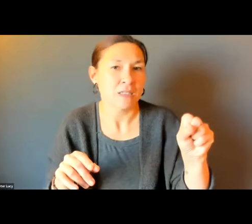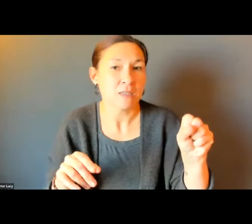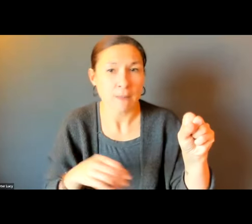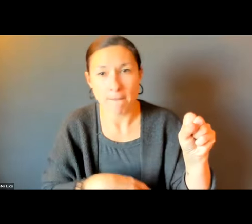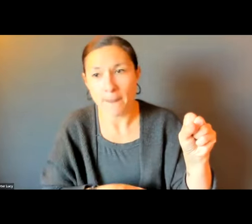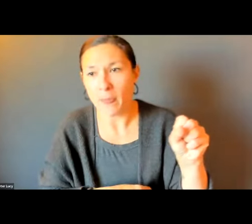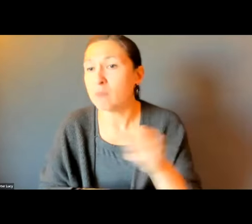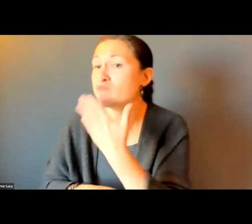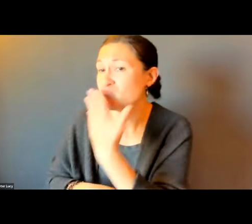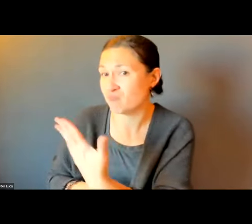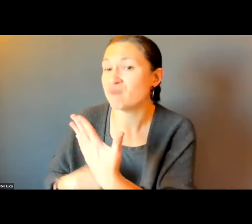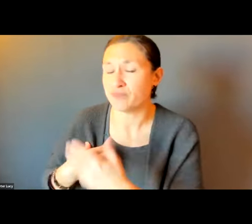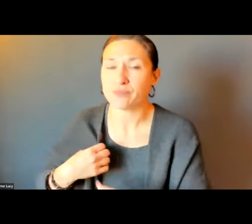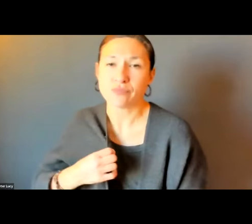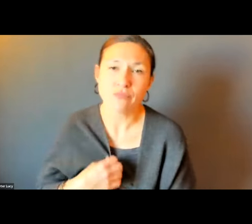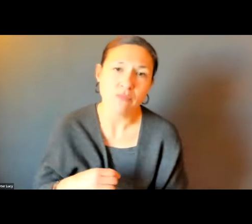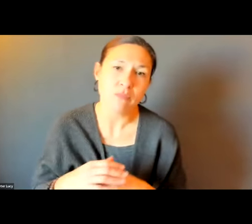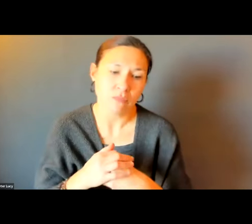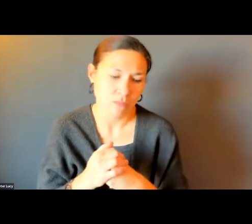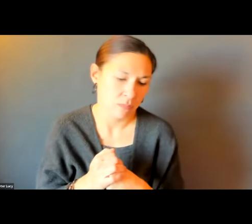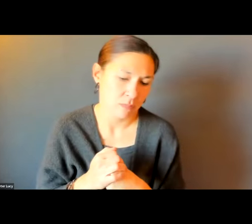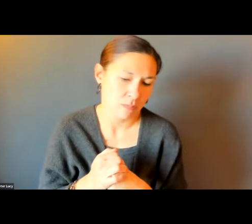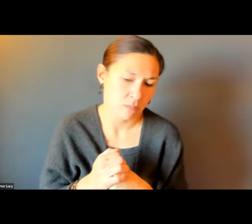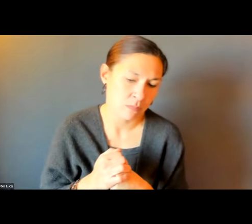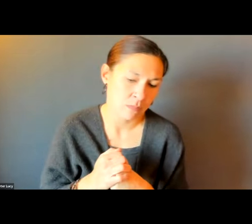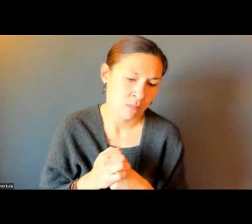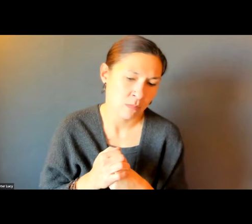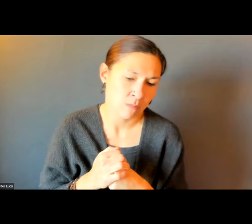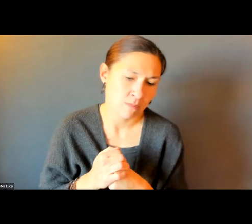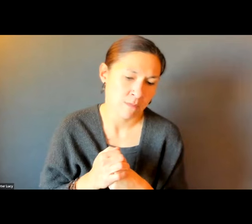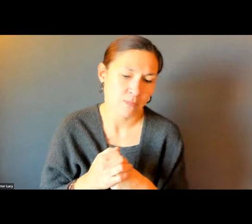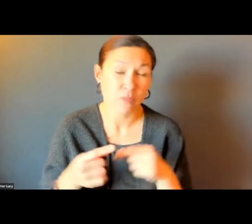I'M GOING TO CALL ON DENNIS TO GO NEXT. THANK YOU VERY MUCH, KAT.